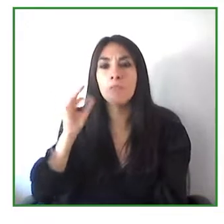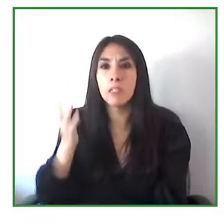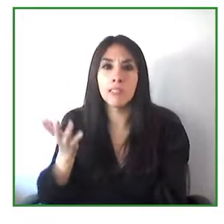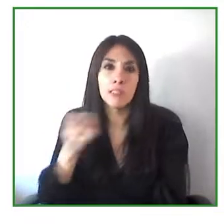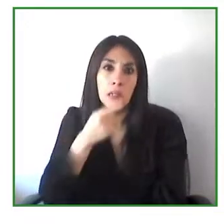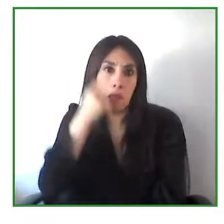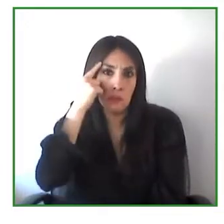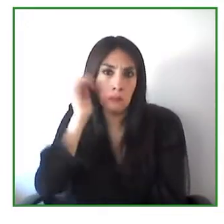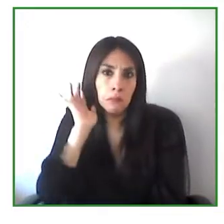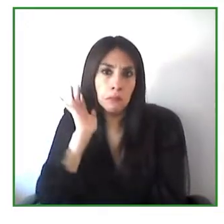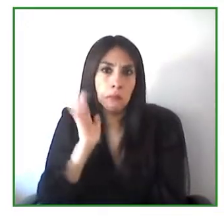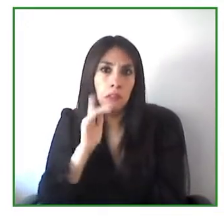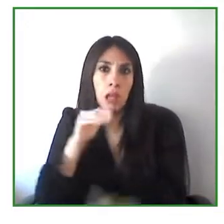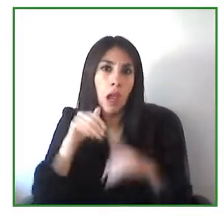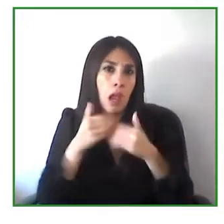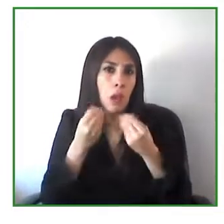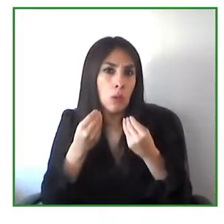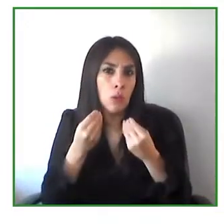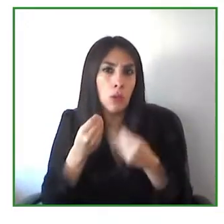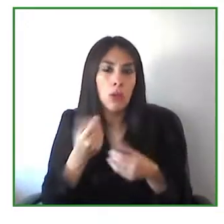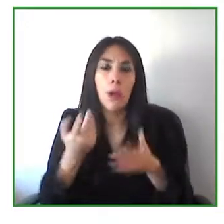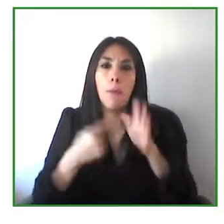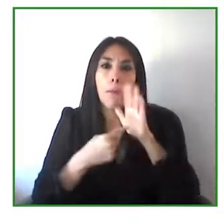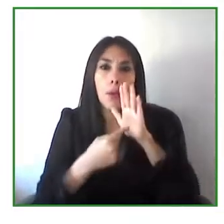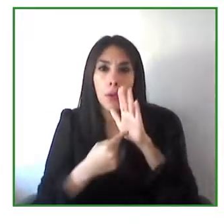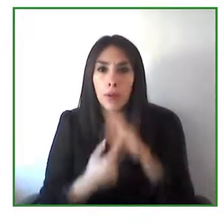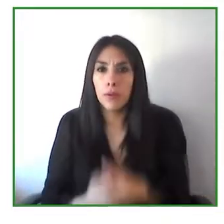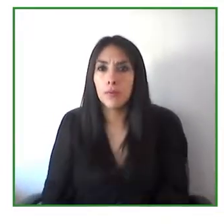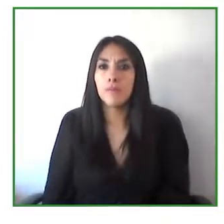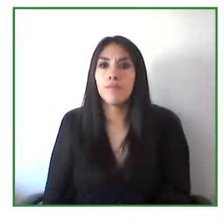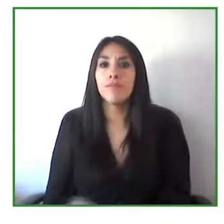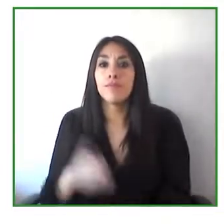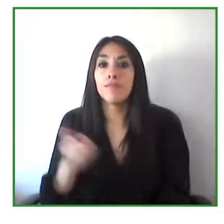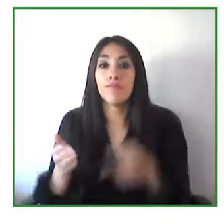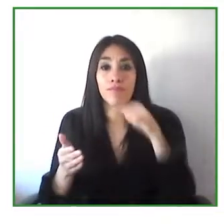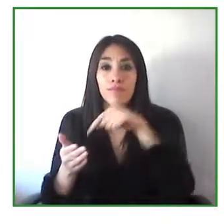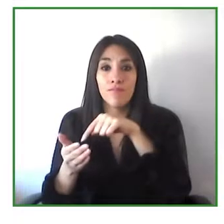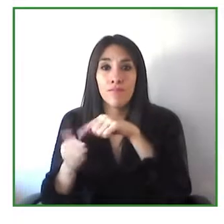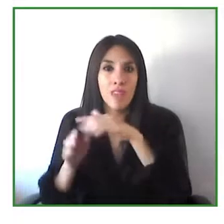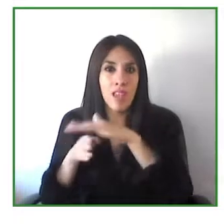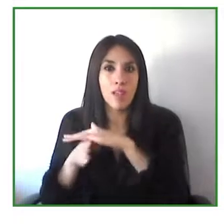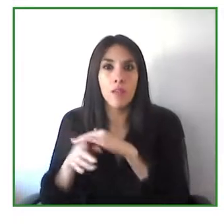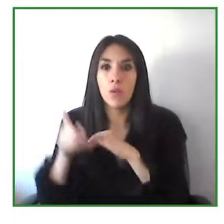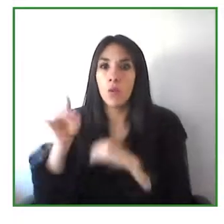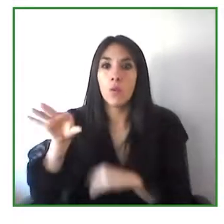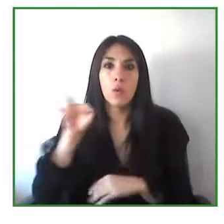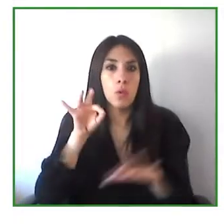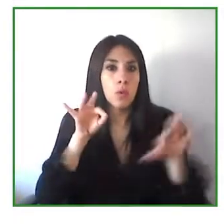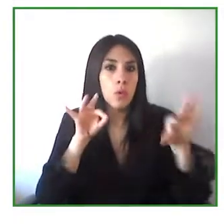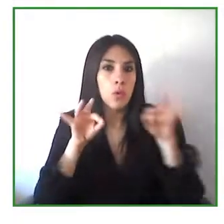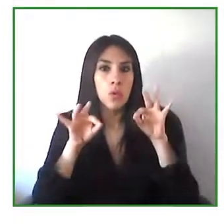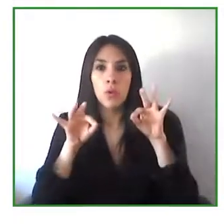like mobile phone or public procurement or I could add you know education uh technology